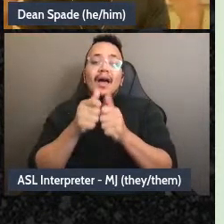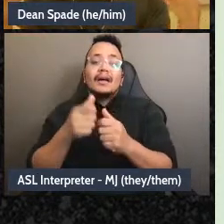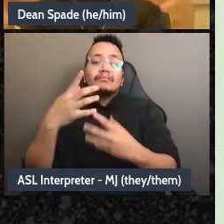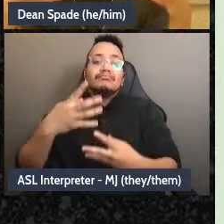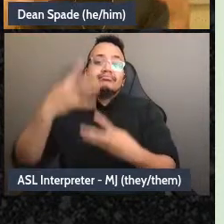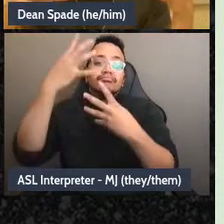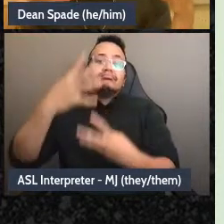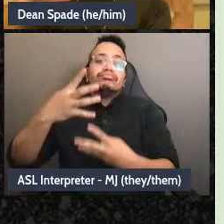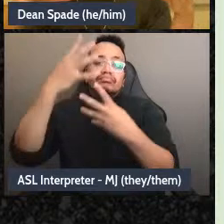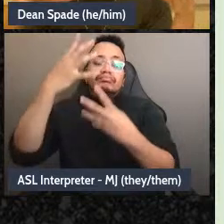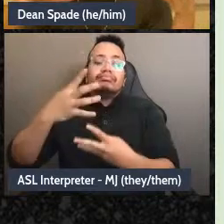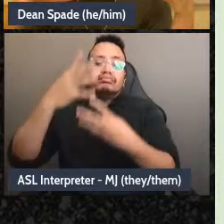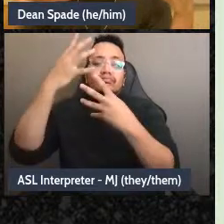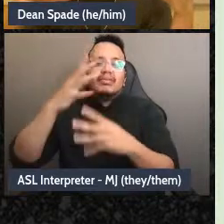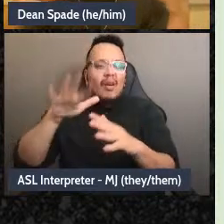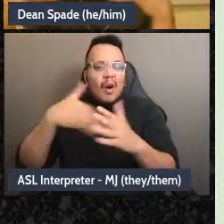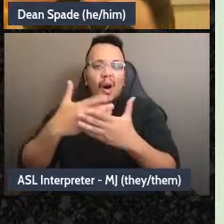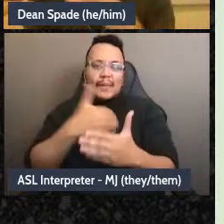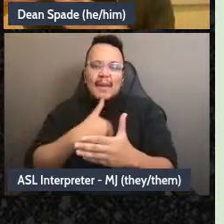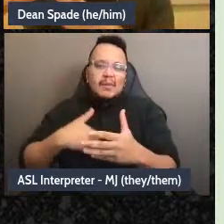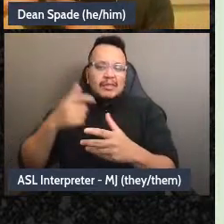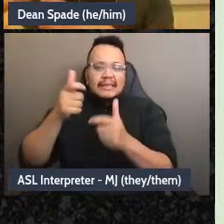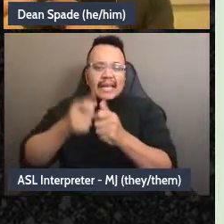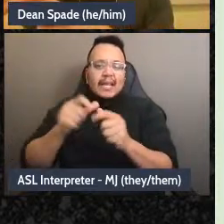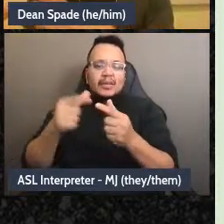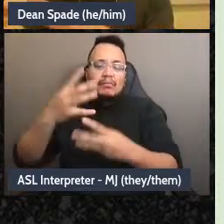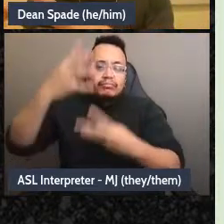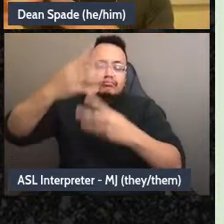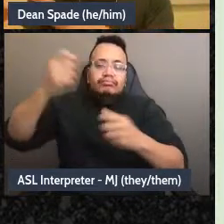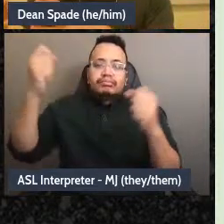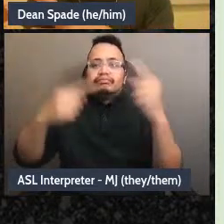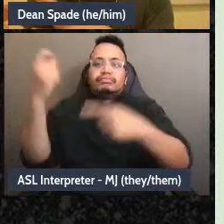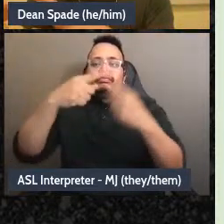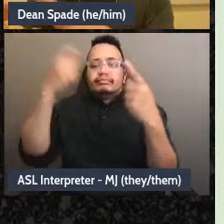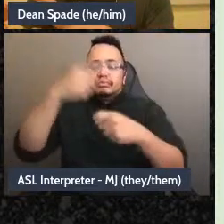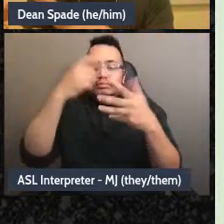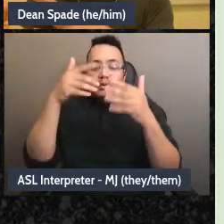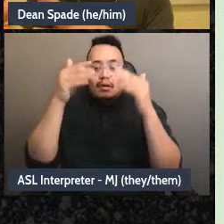it can be really useful if the group has a pretty clear plan and I'll get to planning